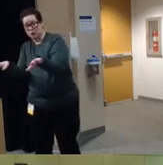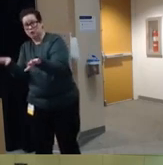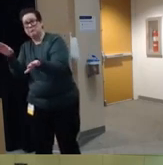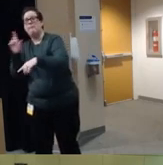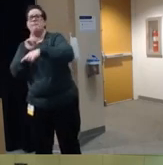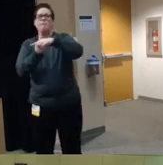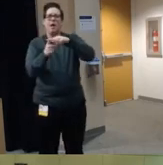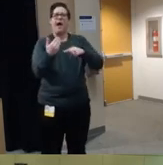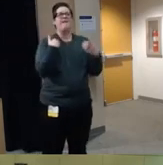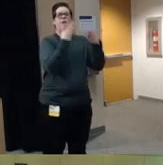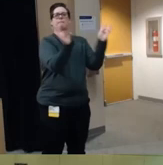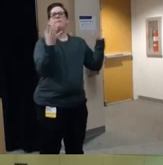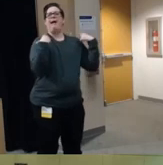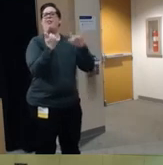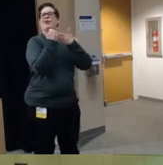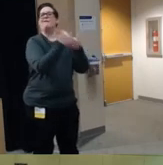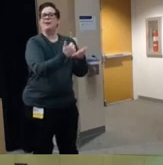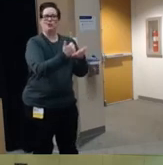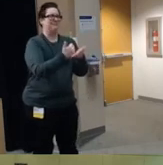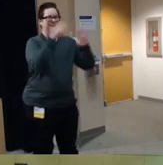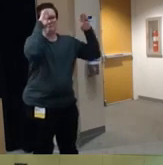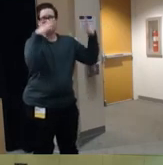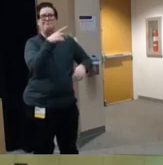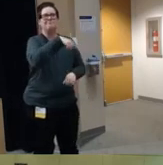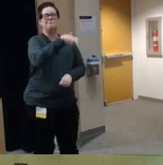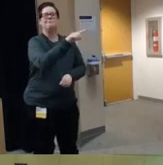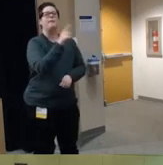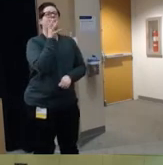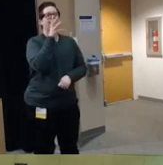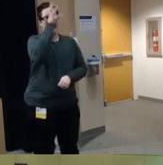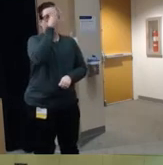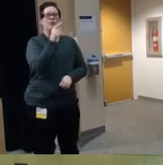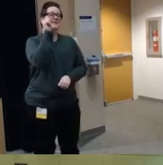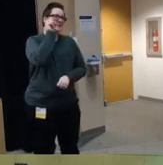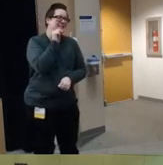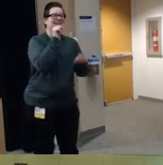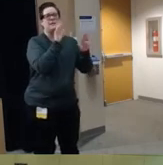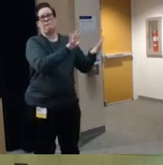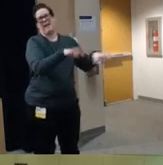also Public Health interventions that were focused more on the behaviors of teens and adults um so in